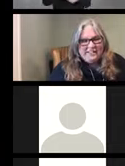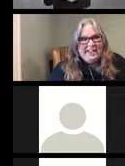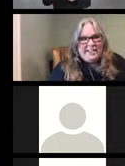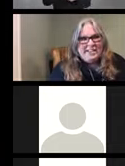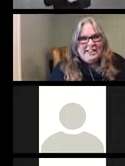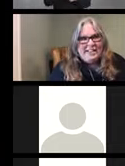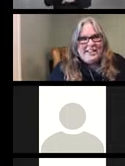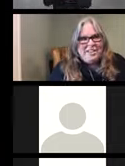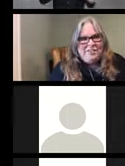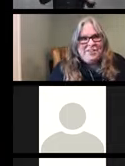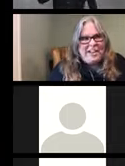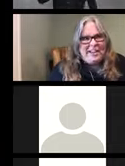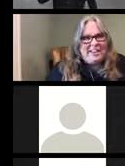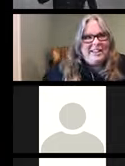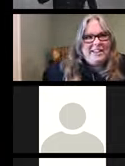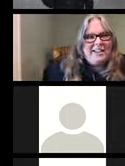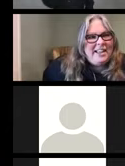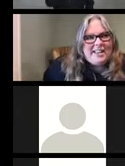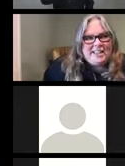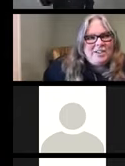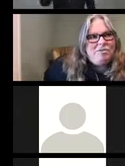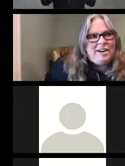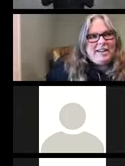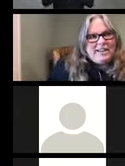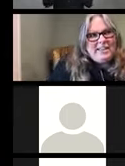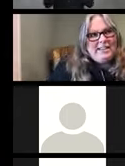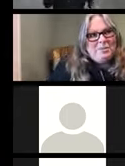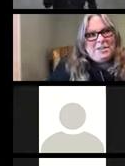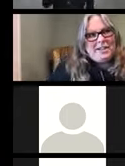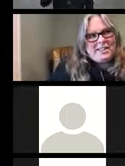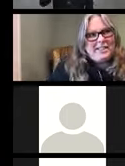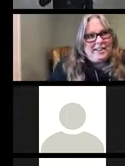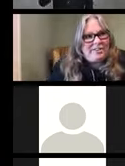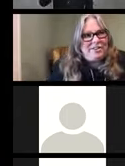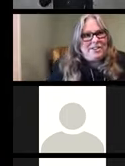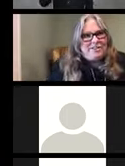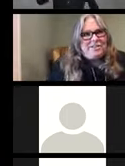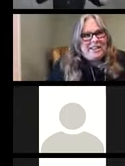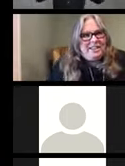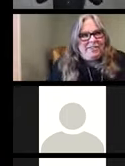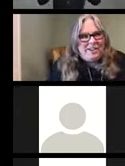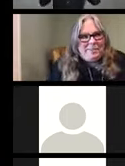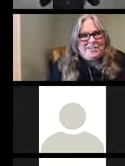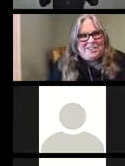Carolyn Phillips: Thank you, FODAC. That's a great thing we are seeing folks do.